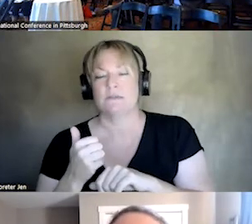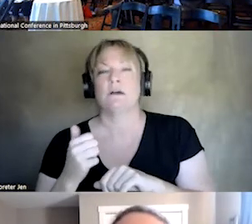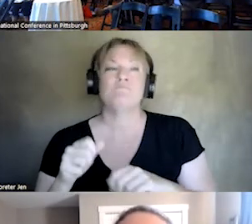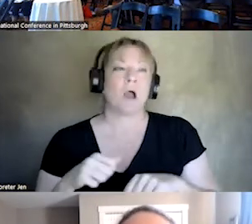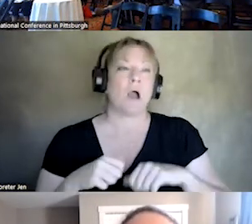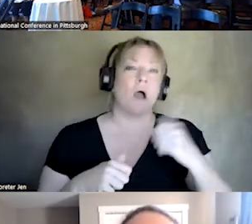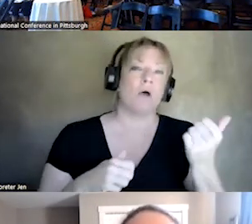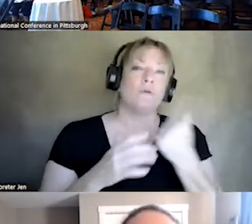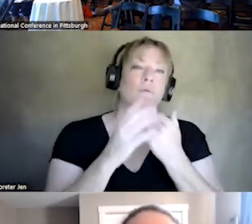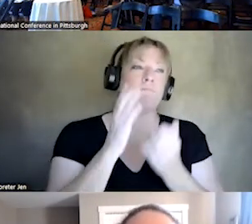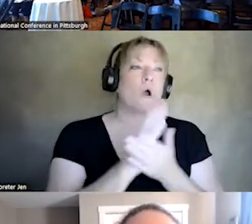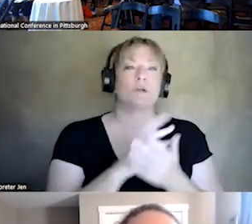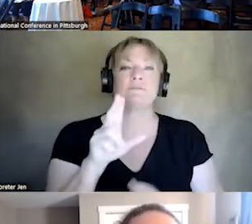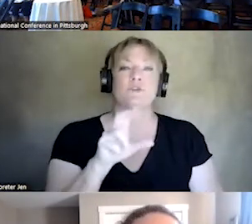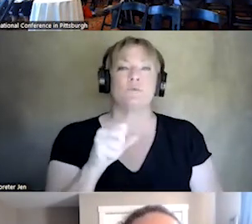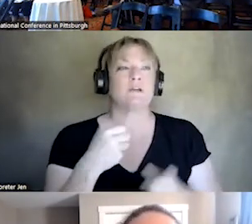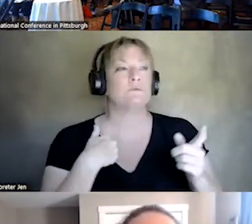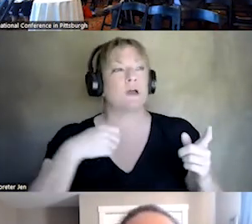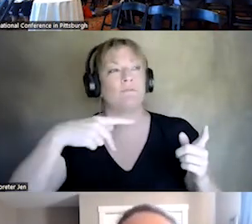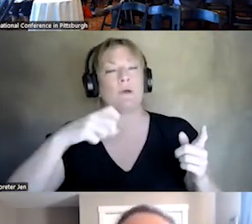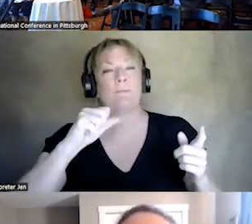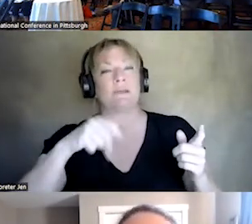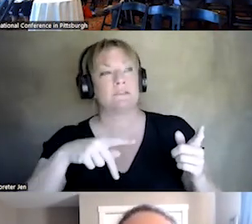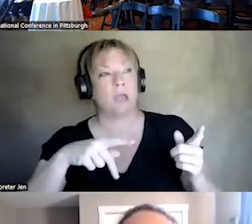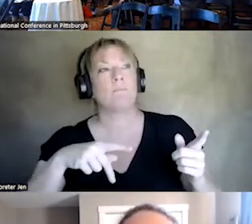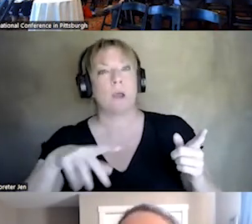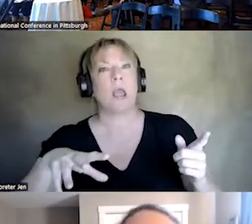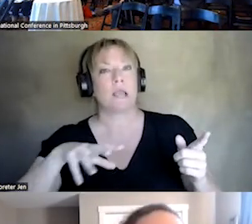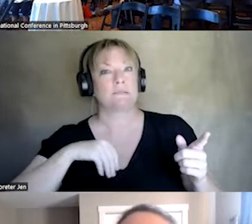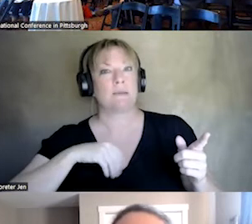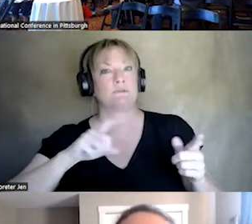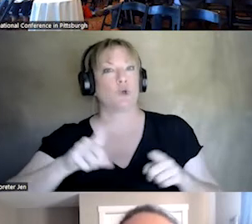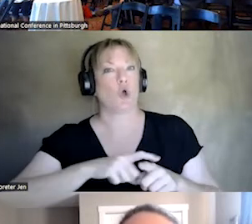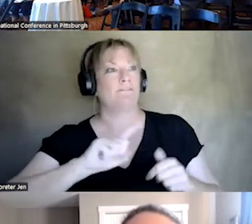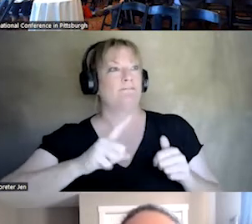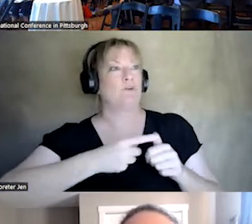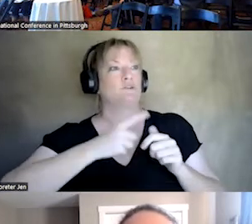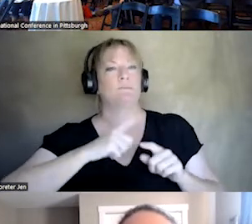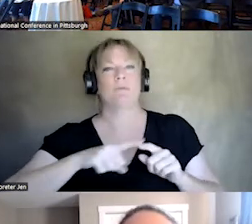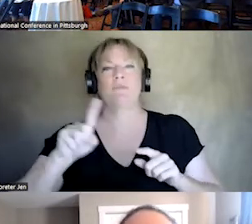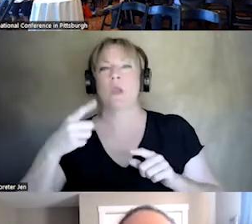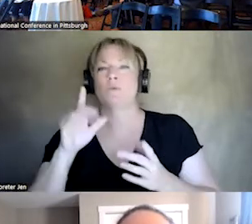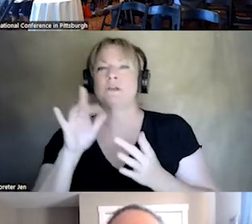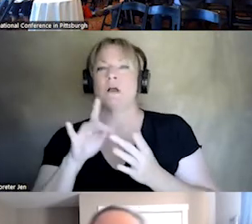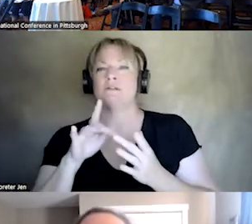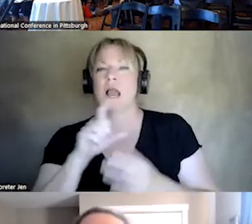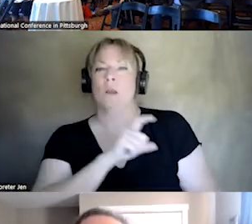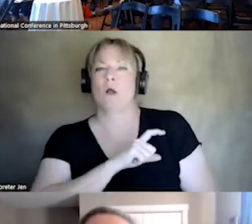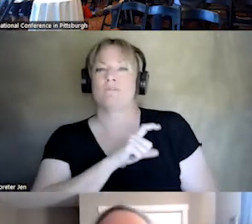COUNTRY YOU HAVE A PSAP THAT ACCEPTS THE CALL BUT THEY DISPATCH LAW ENFORCEMENT, DIFFERENT PSAP HAS